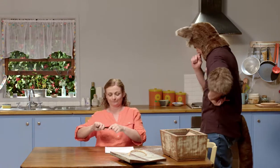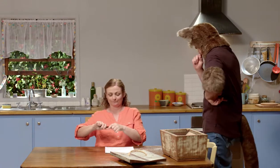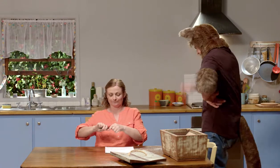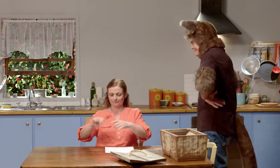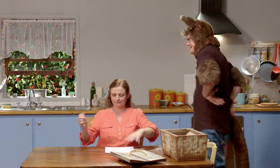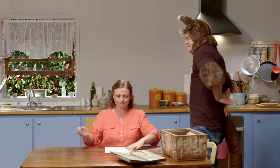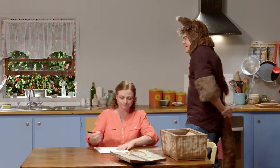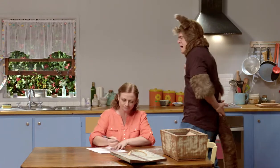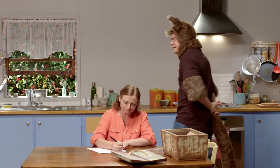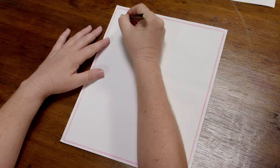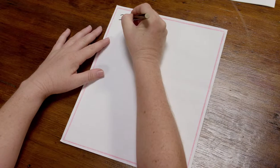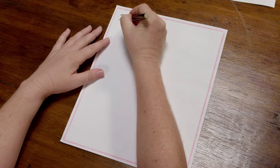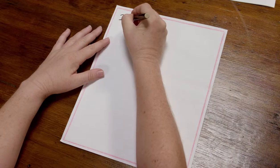Okay.